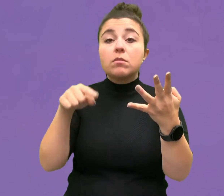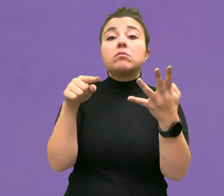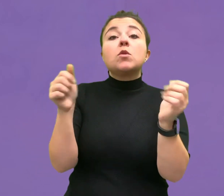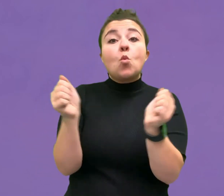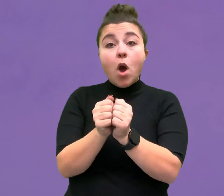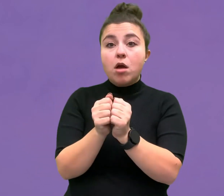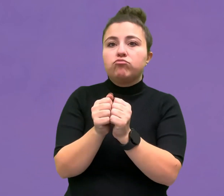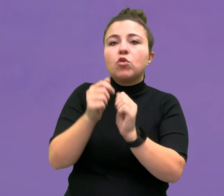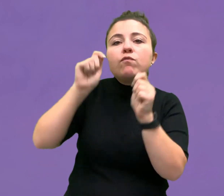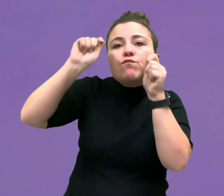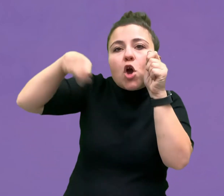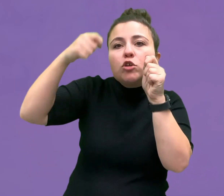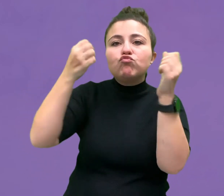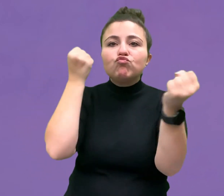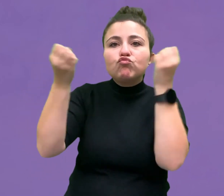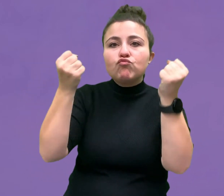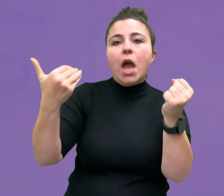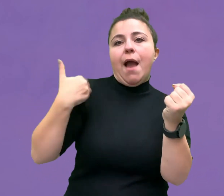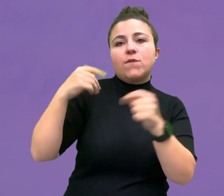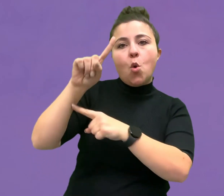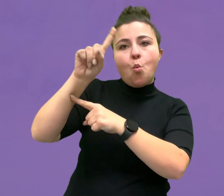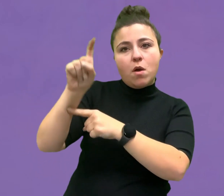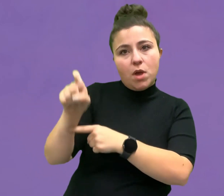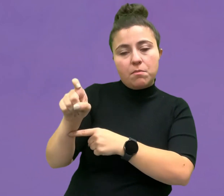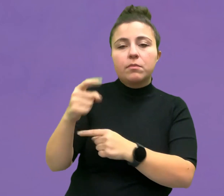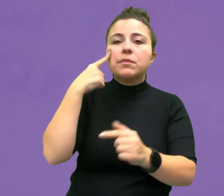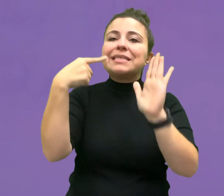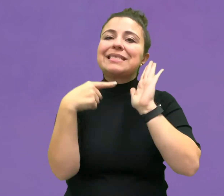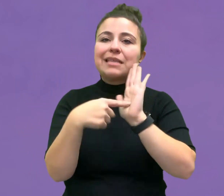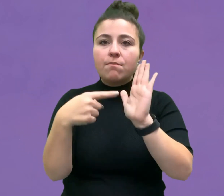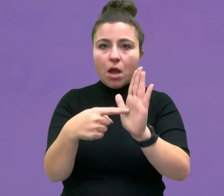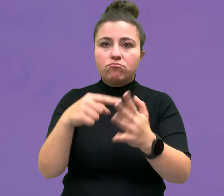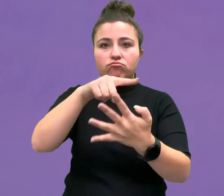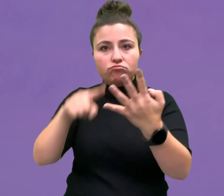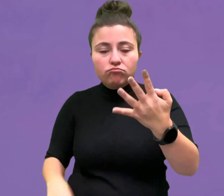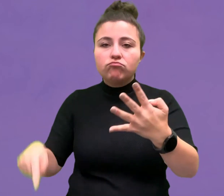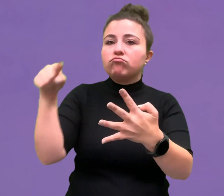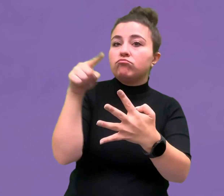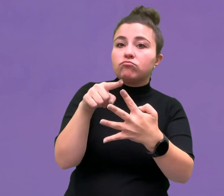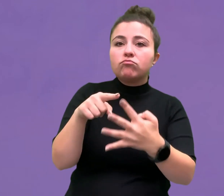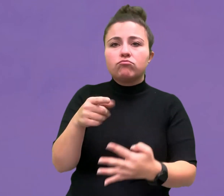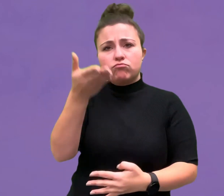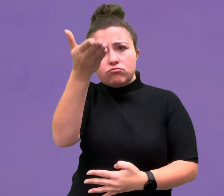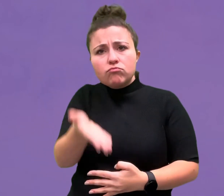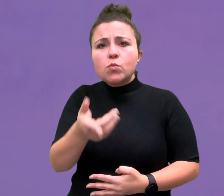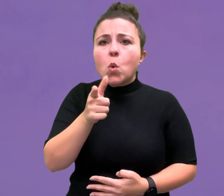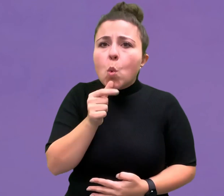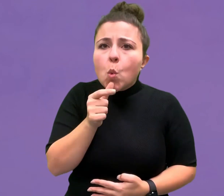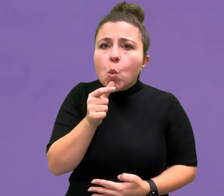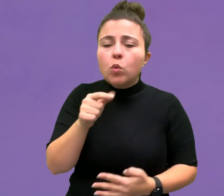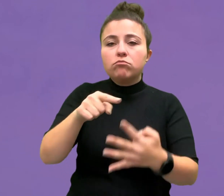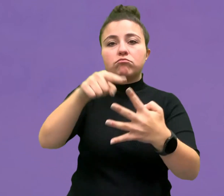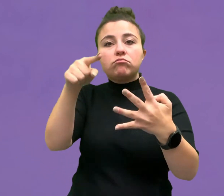There will be signed videos explaining the questions. For example: who are you?